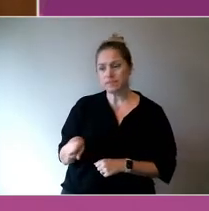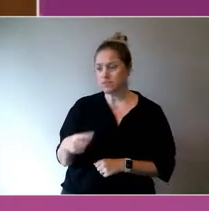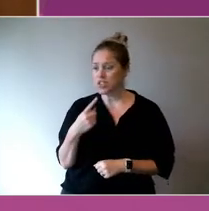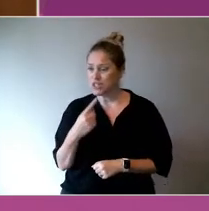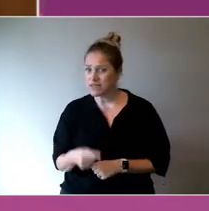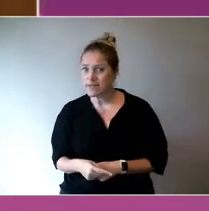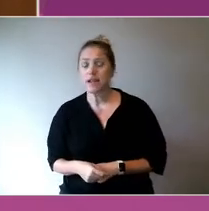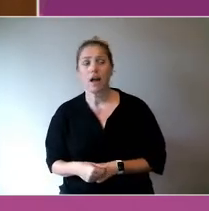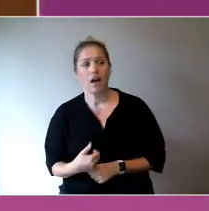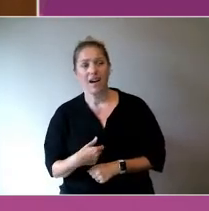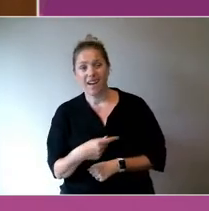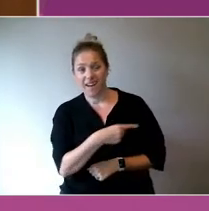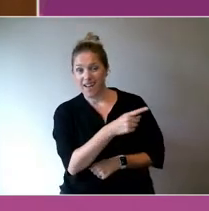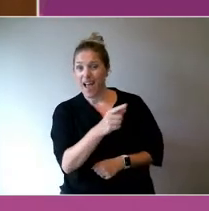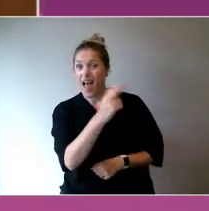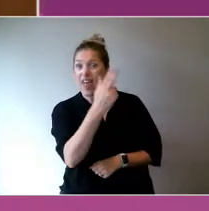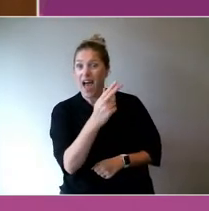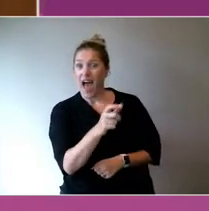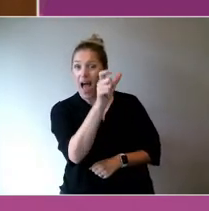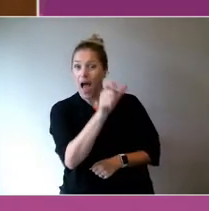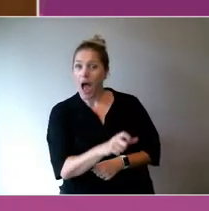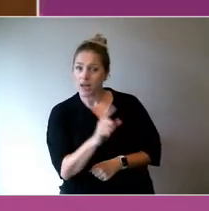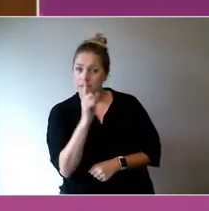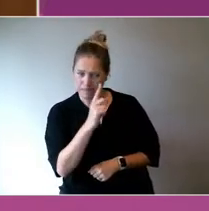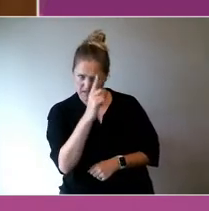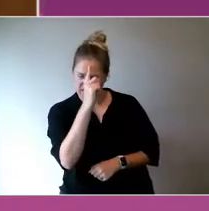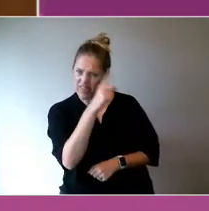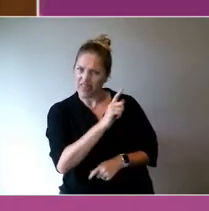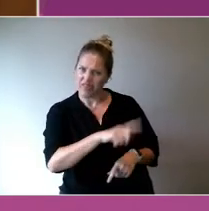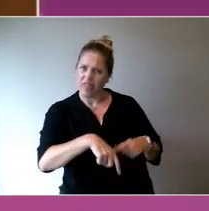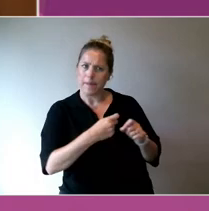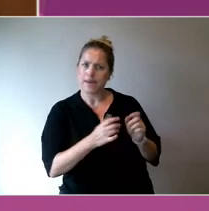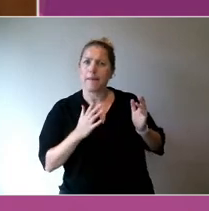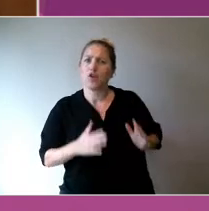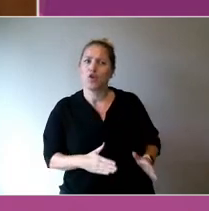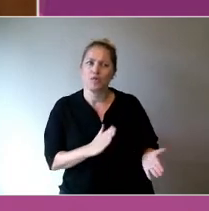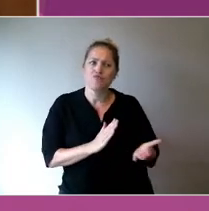they think they're like human rights workers, we can comment on issues but we're not the